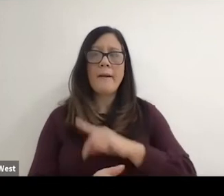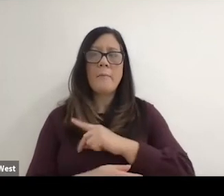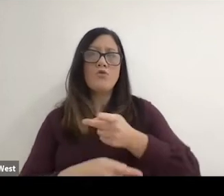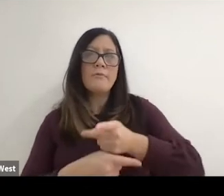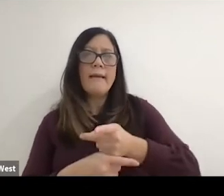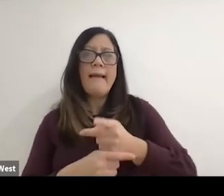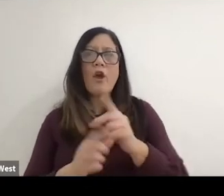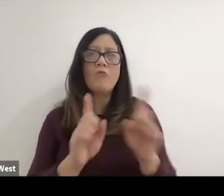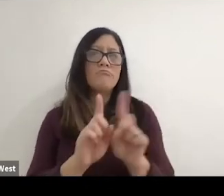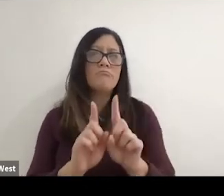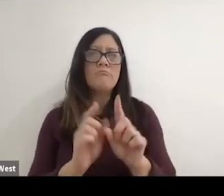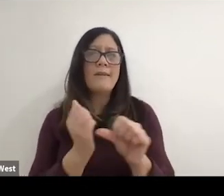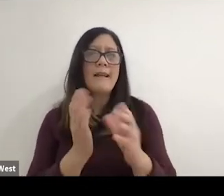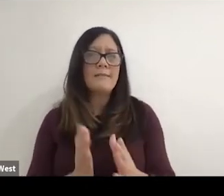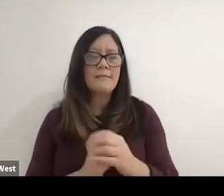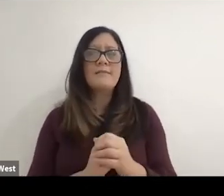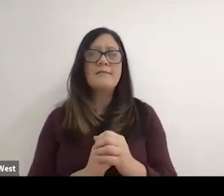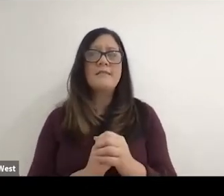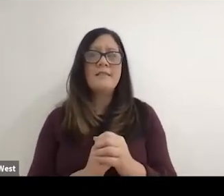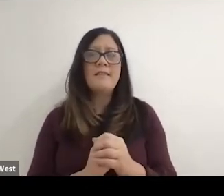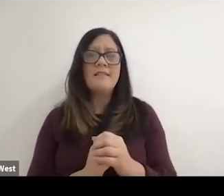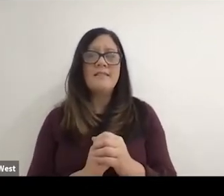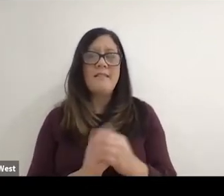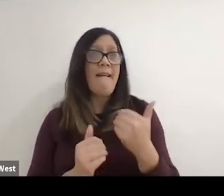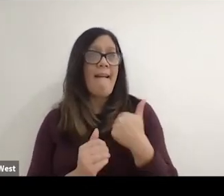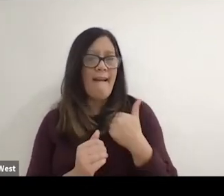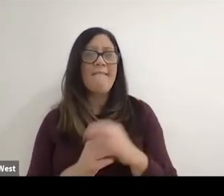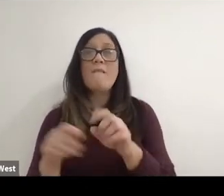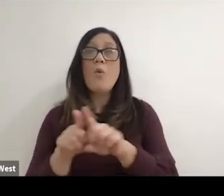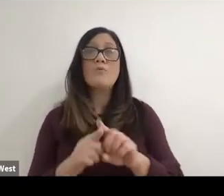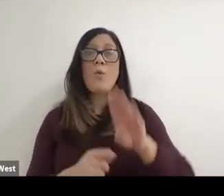And so there's actually been a history of. Of bocci players and wheelchair